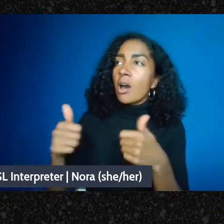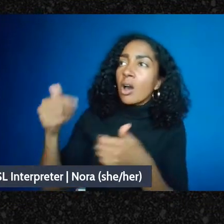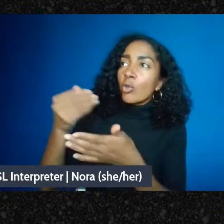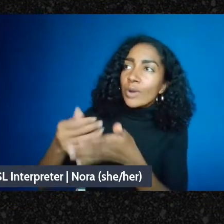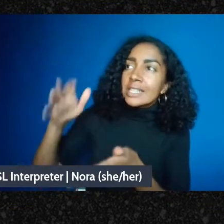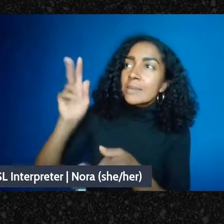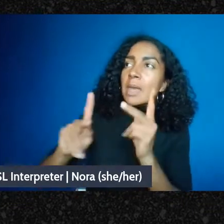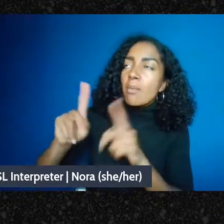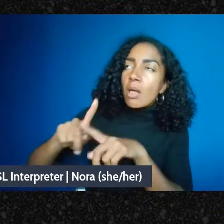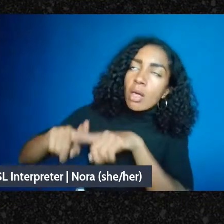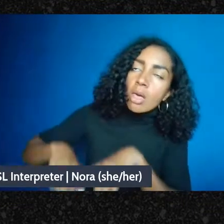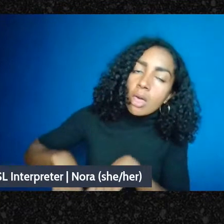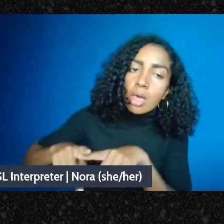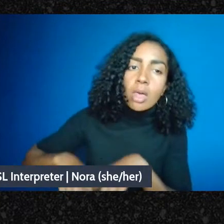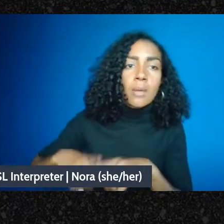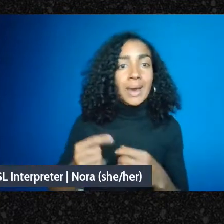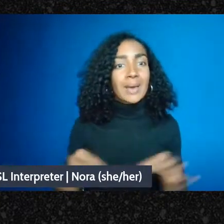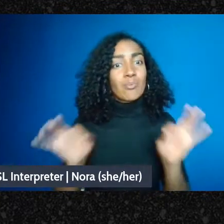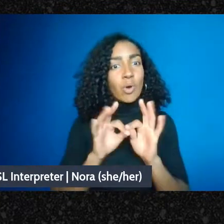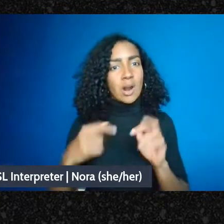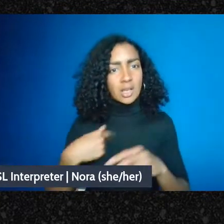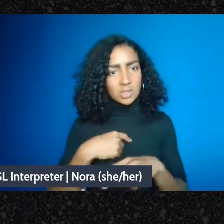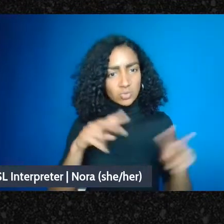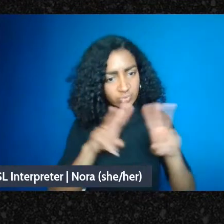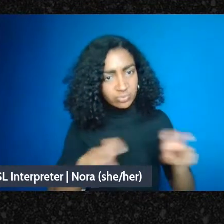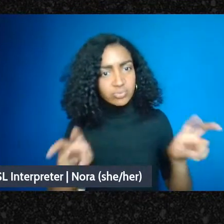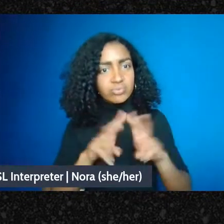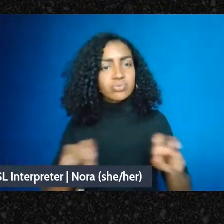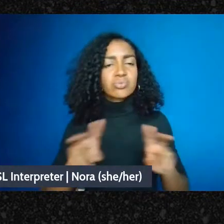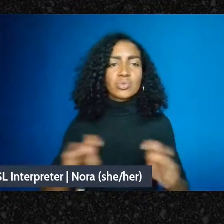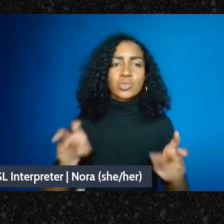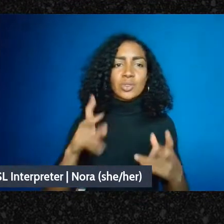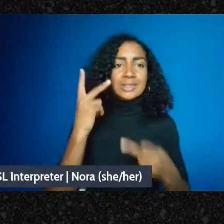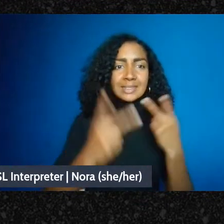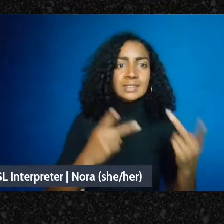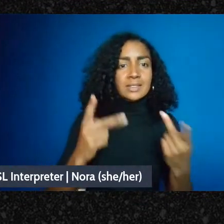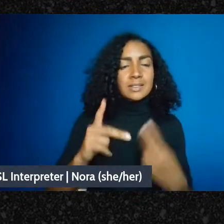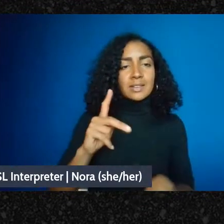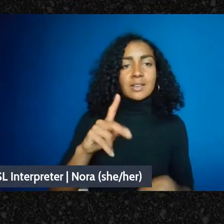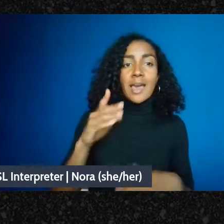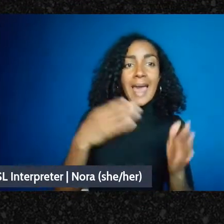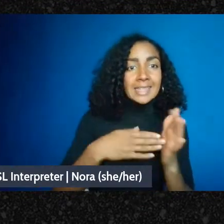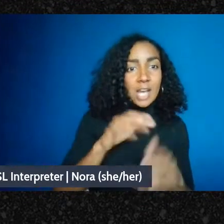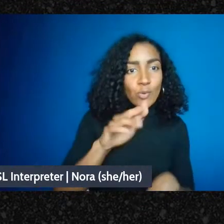you know, things like racism or capitalism or gentrification or abolition so that we, you know,